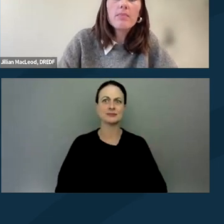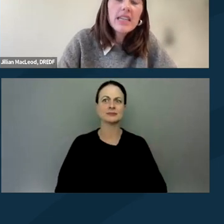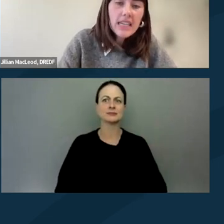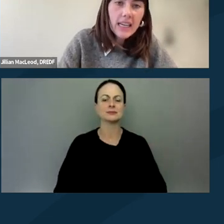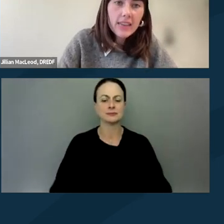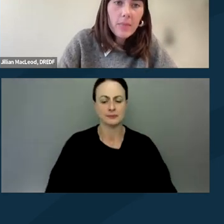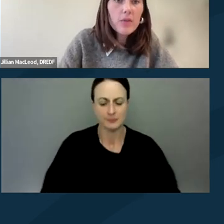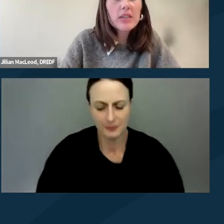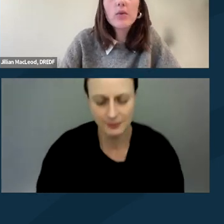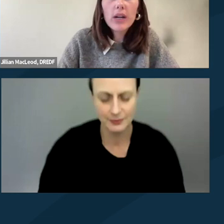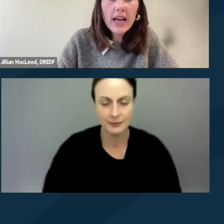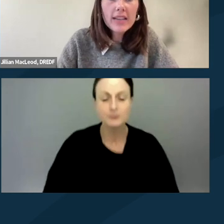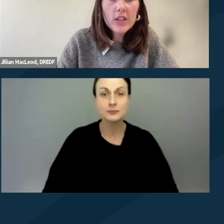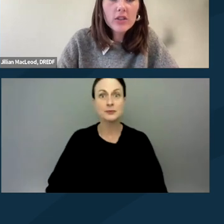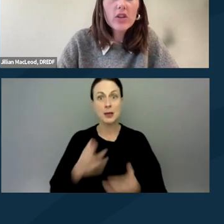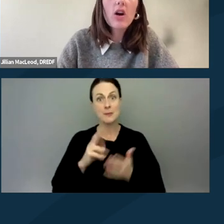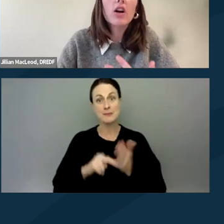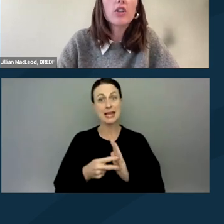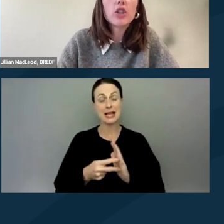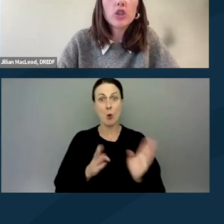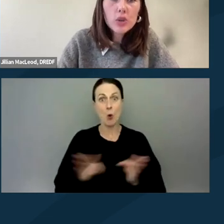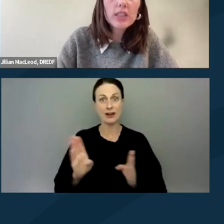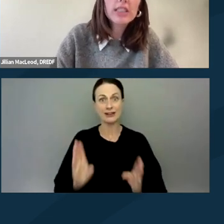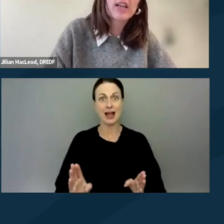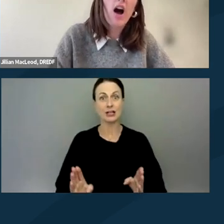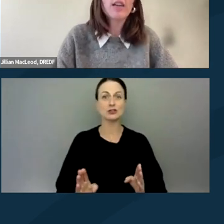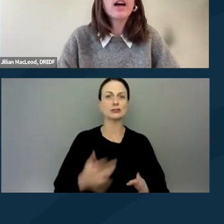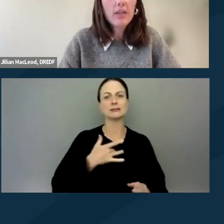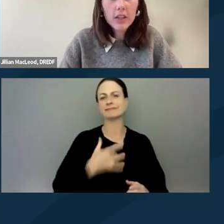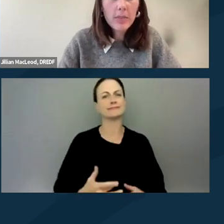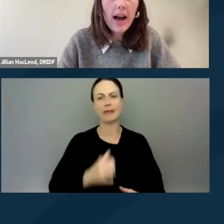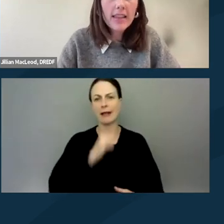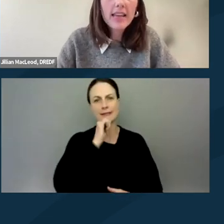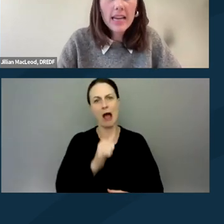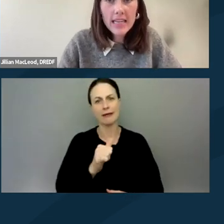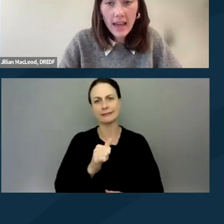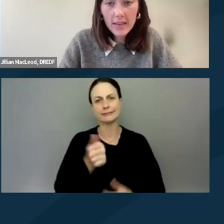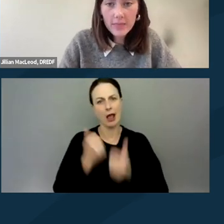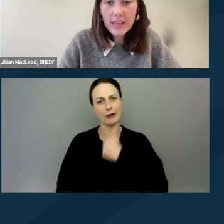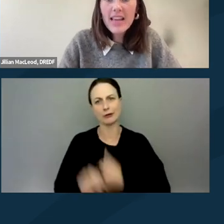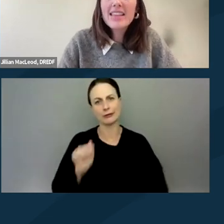meaning that protest organizers are usually not covered by the ADA.